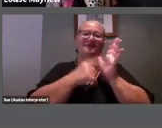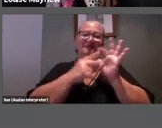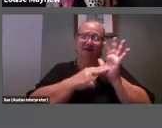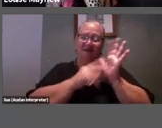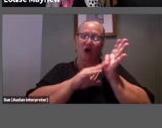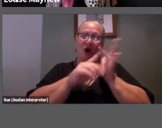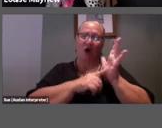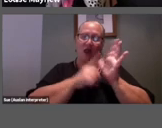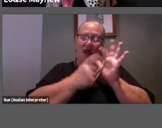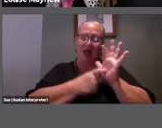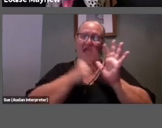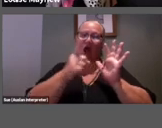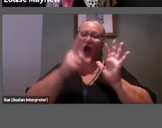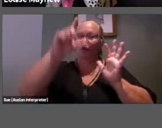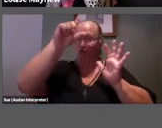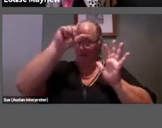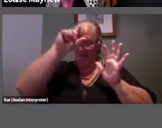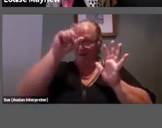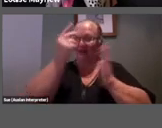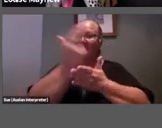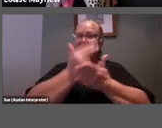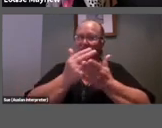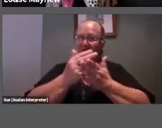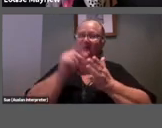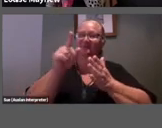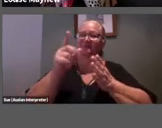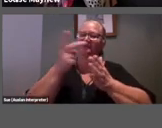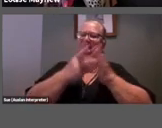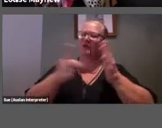what belongs to a new field of practice that has been dubbed Starchitecter,